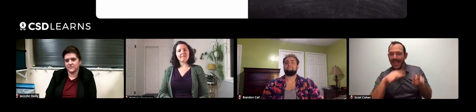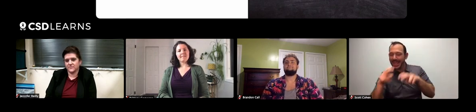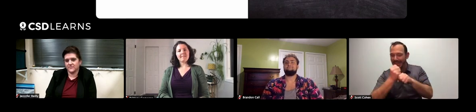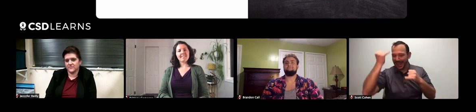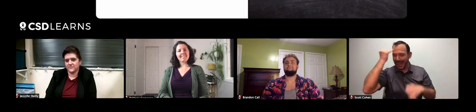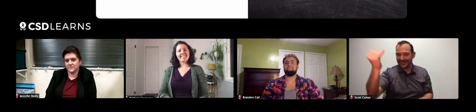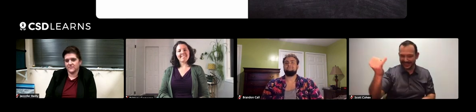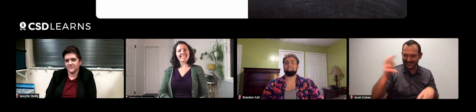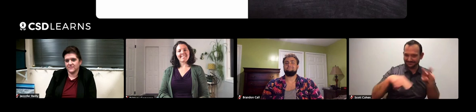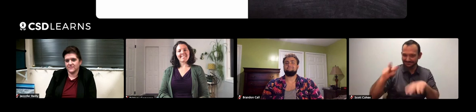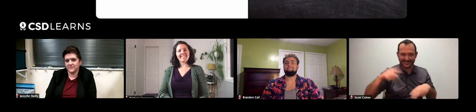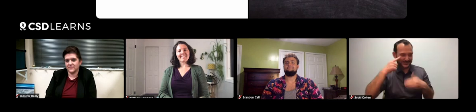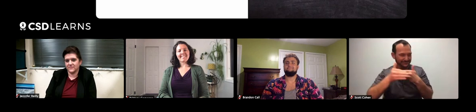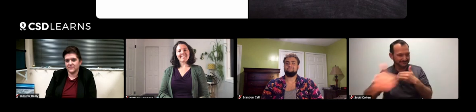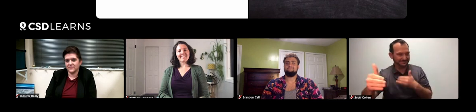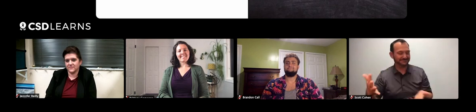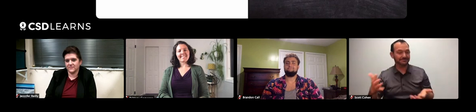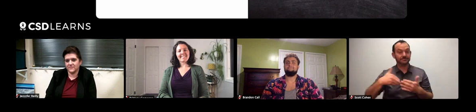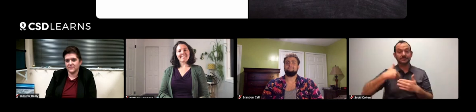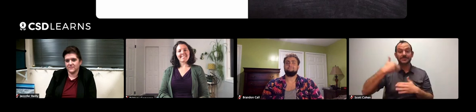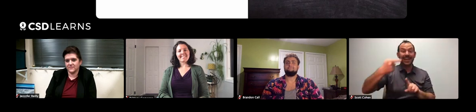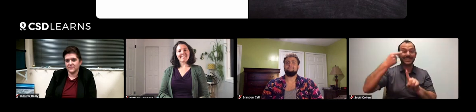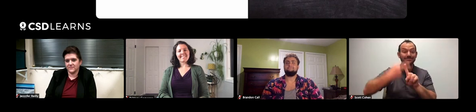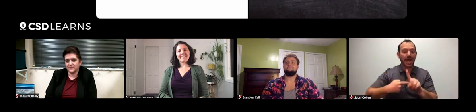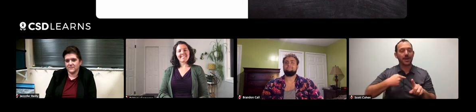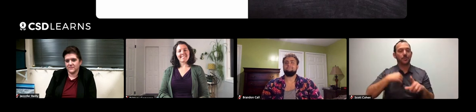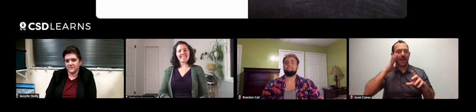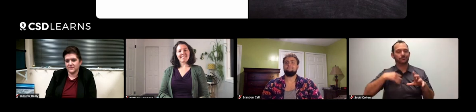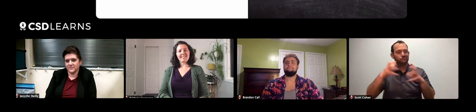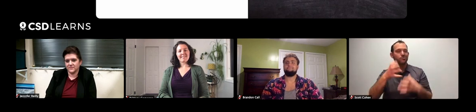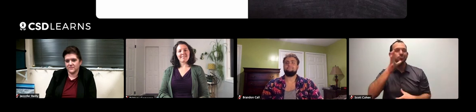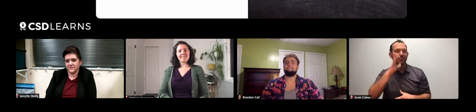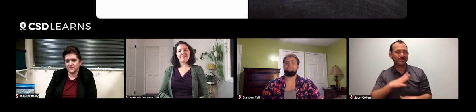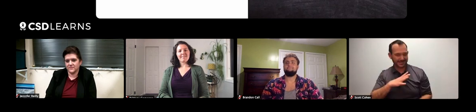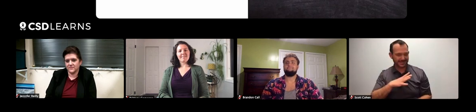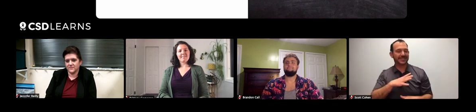to get an idea of what their session will be like. Next month, we will have a women's group,